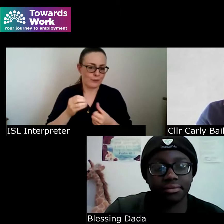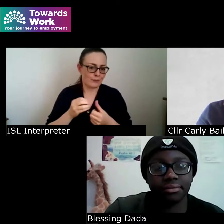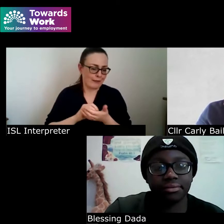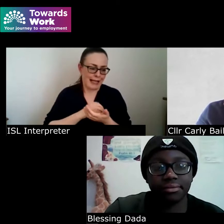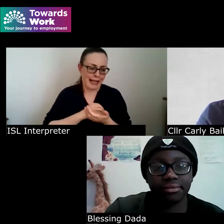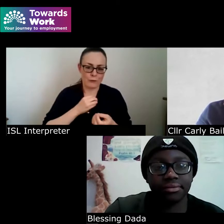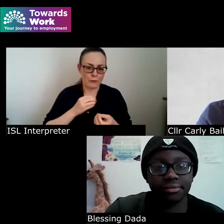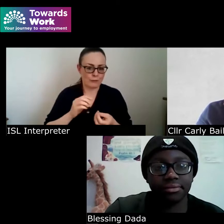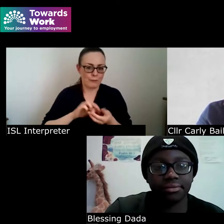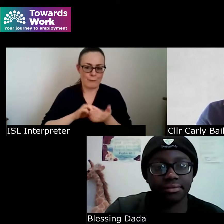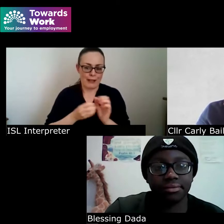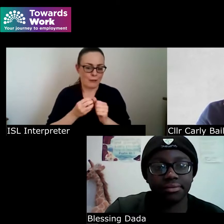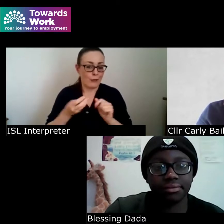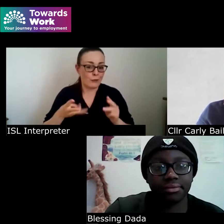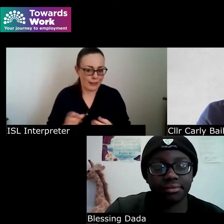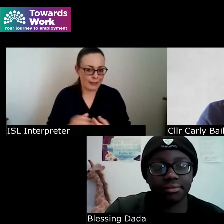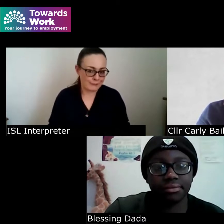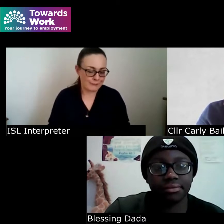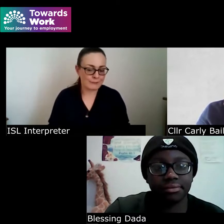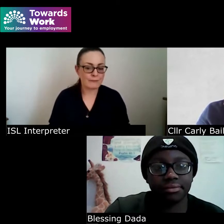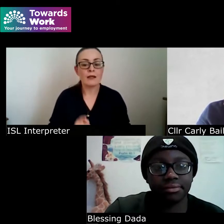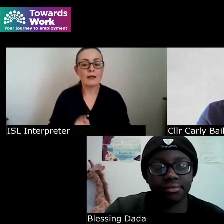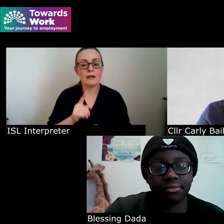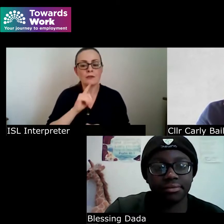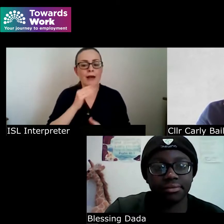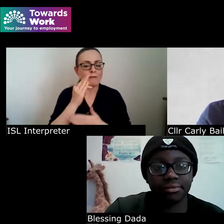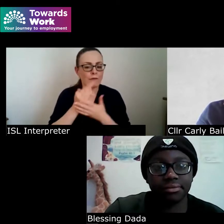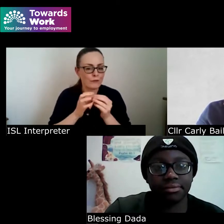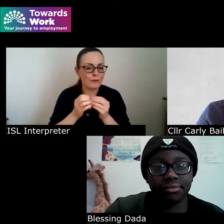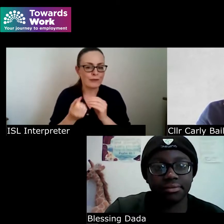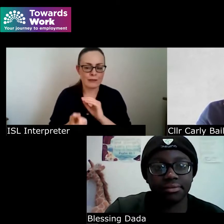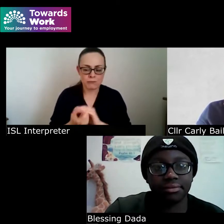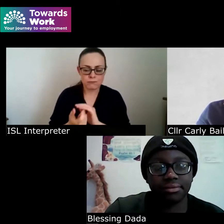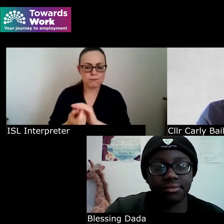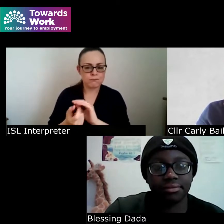and you can see there's a number of those factors that that create this doubt and this